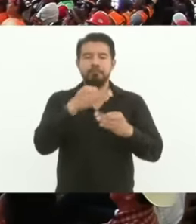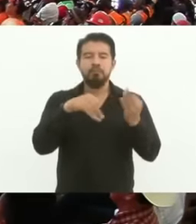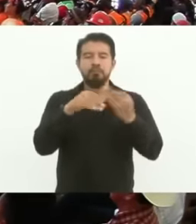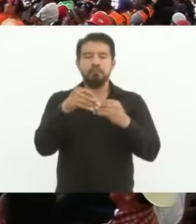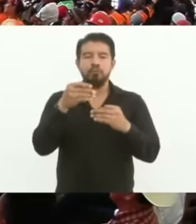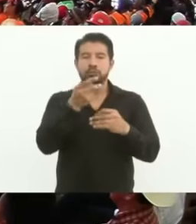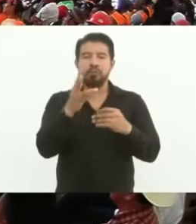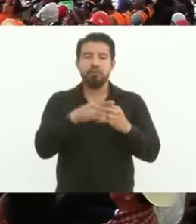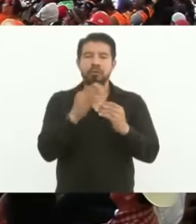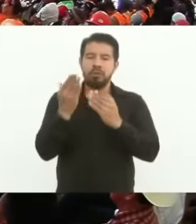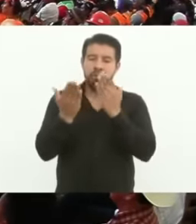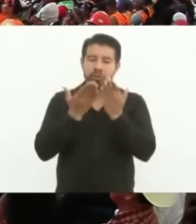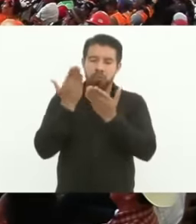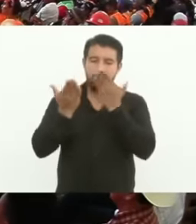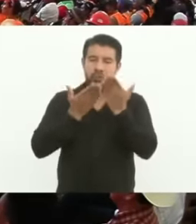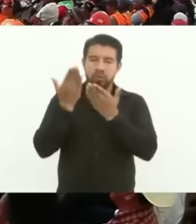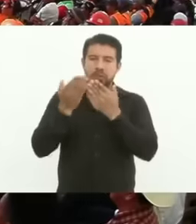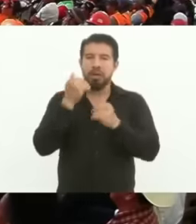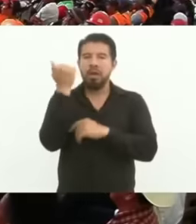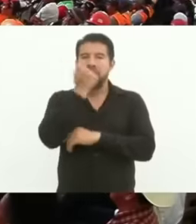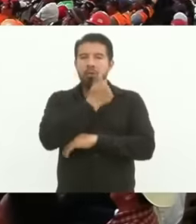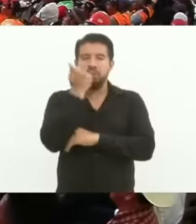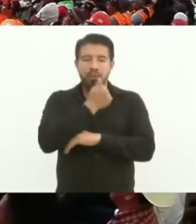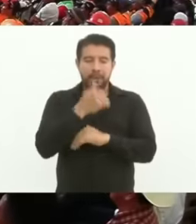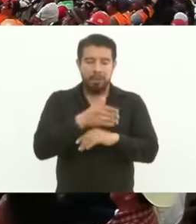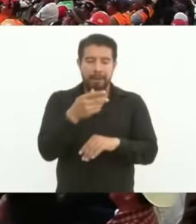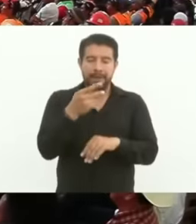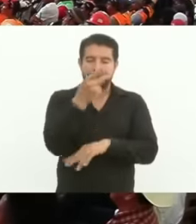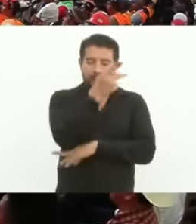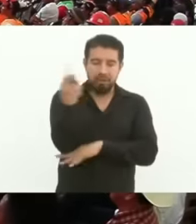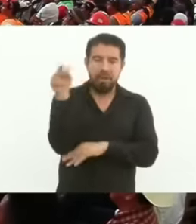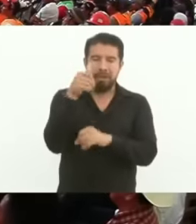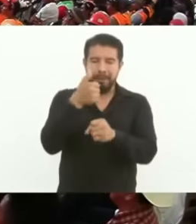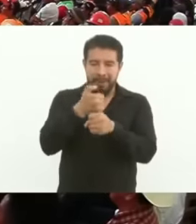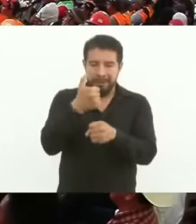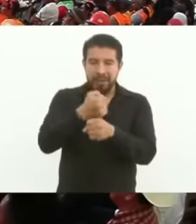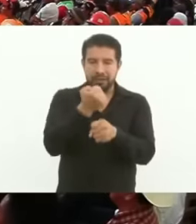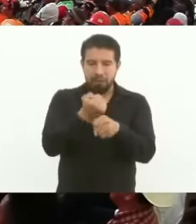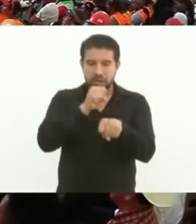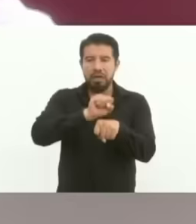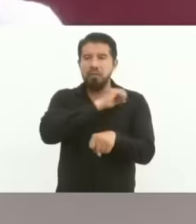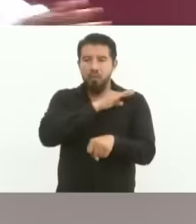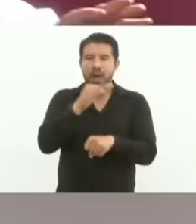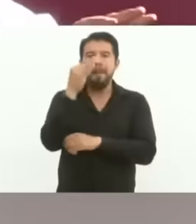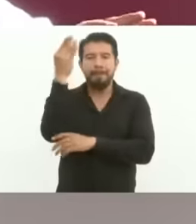students at the basic preschool, primary and secondary level will have scholarships, everyone will have